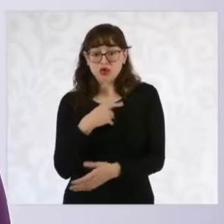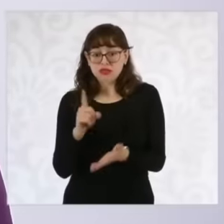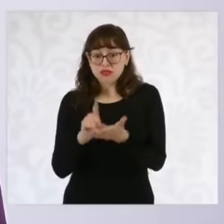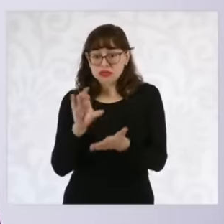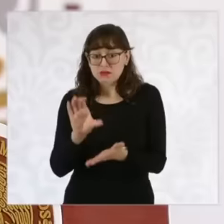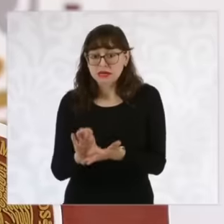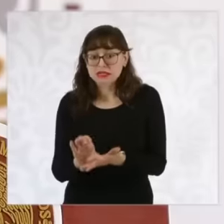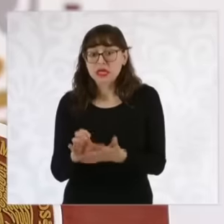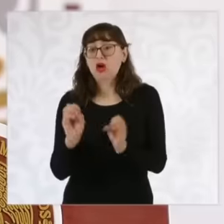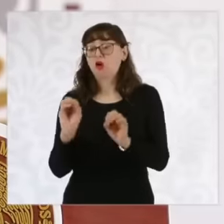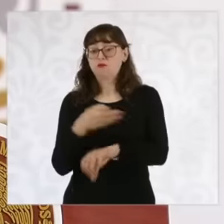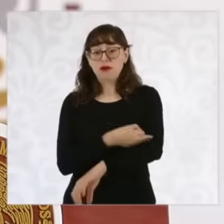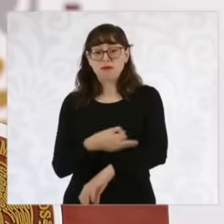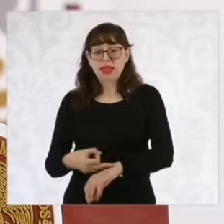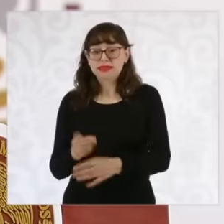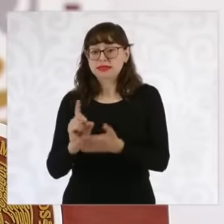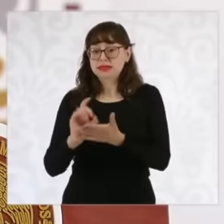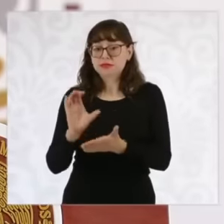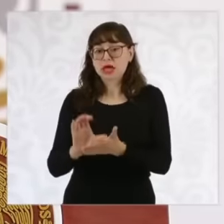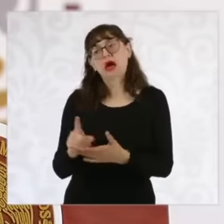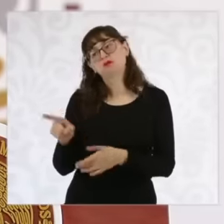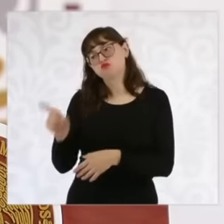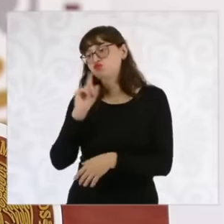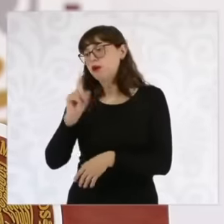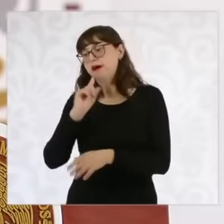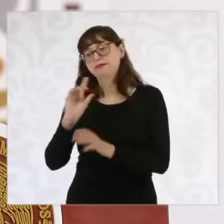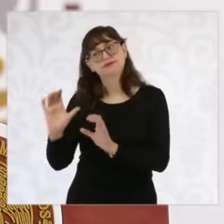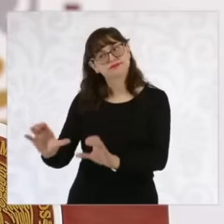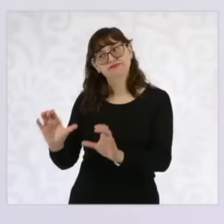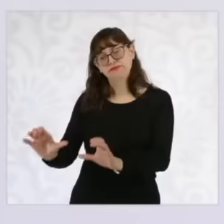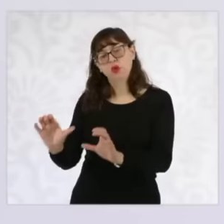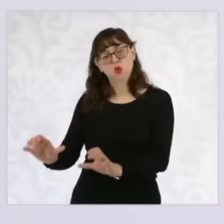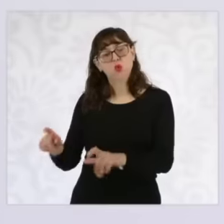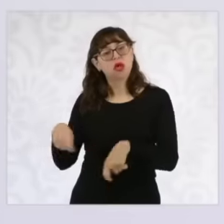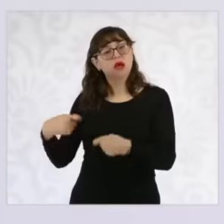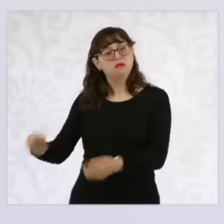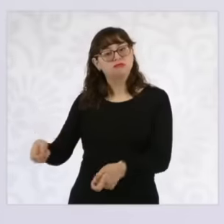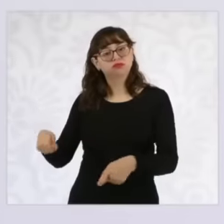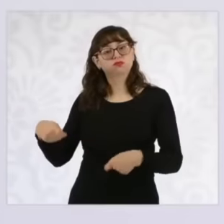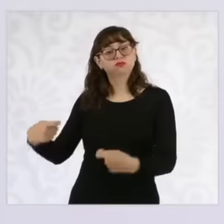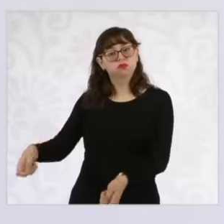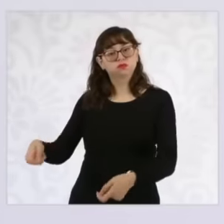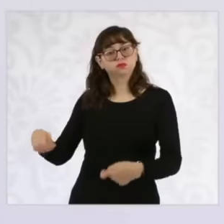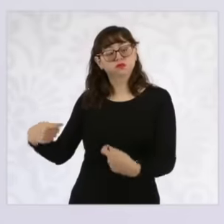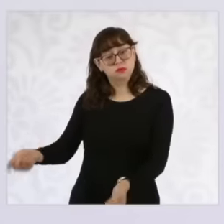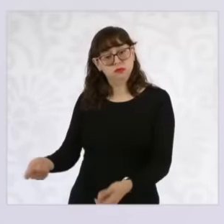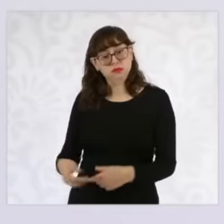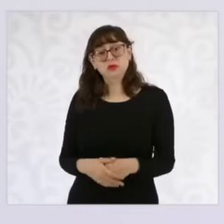or a family member with a disability we are the women who take care of them and it is a